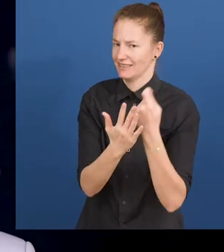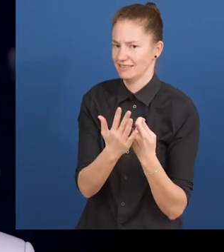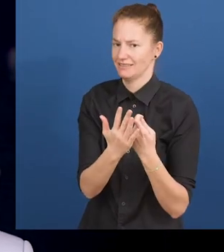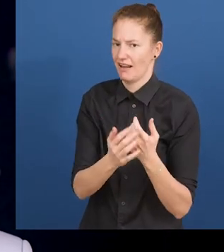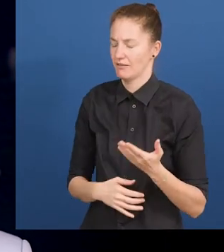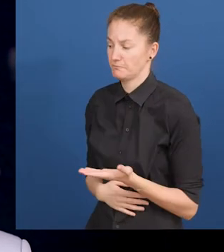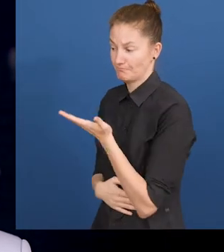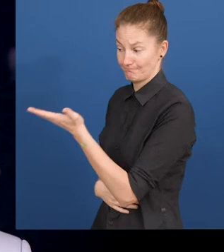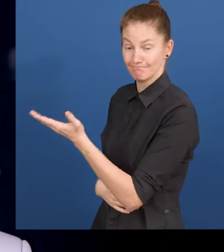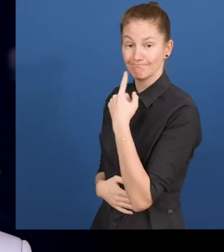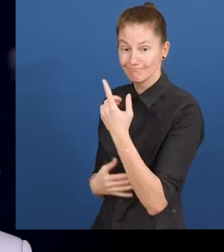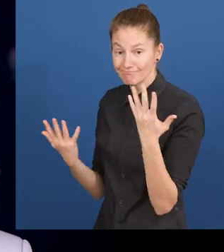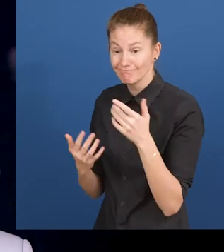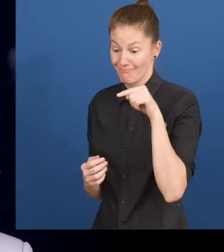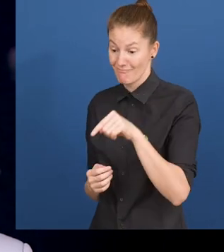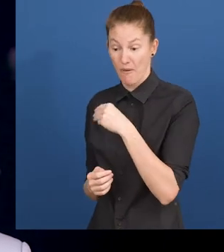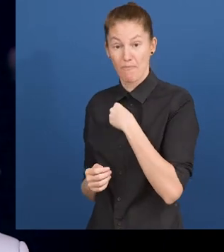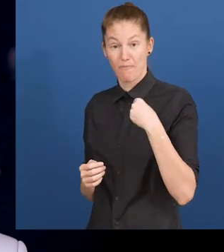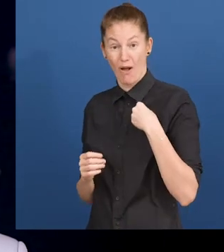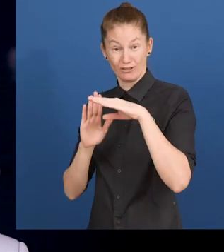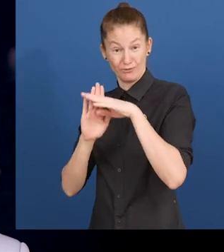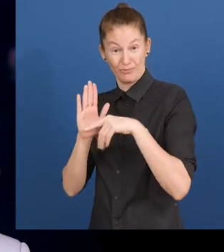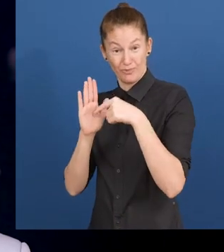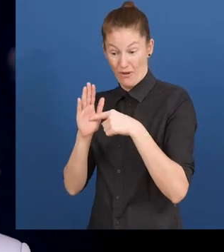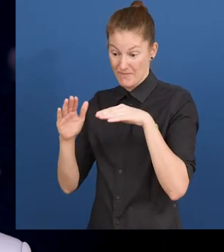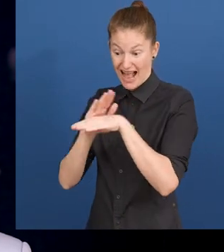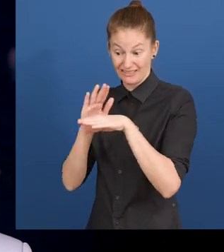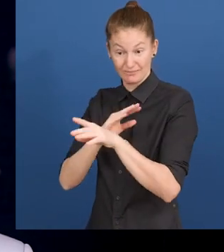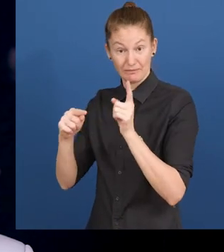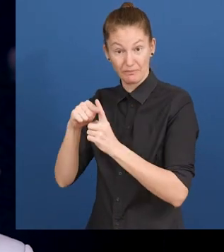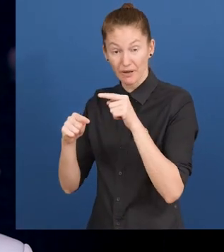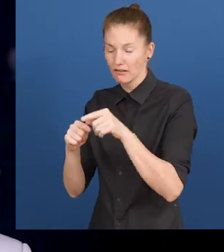Plus is unique. This is the first time when accessibility